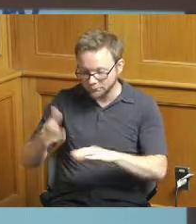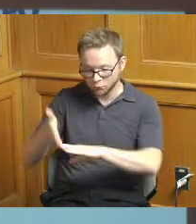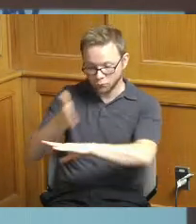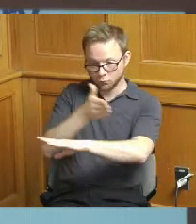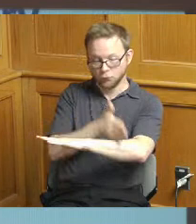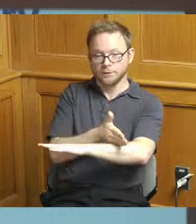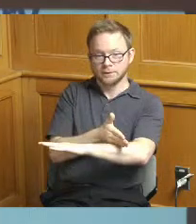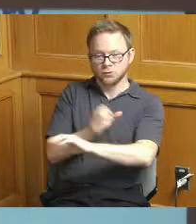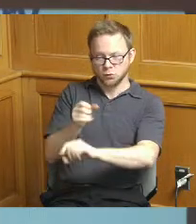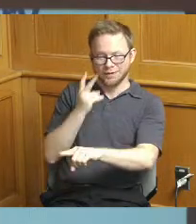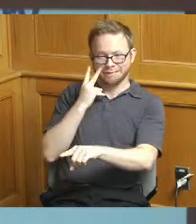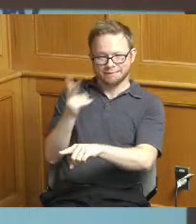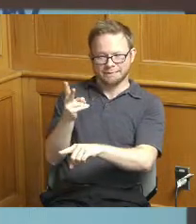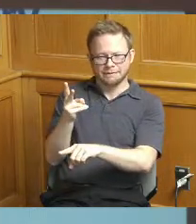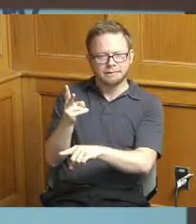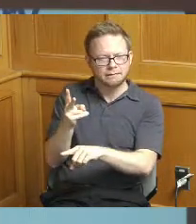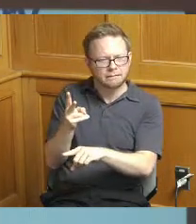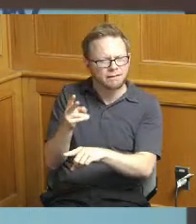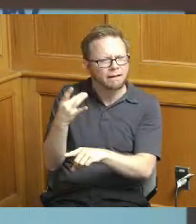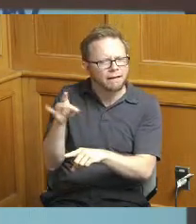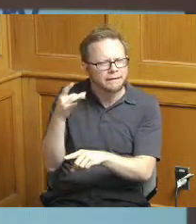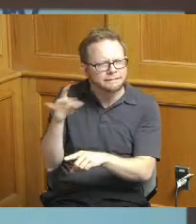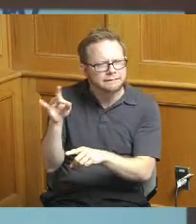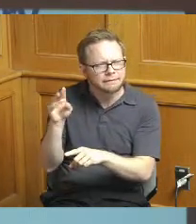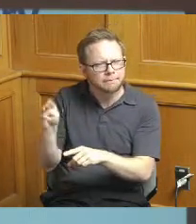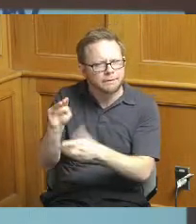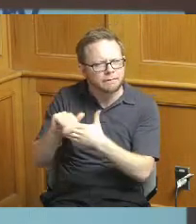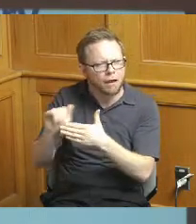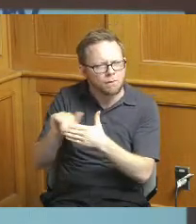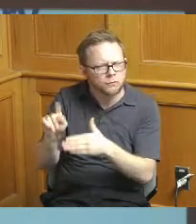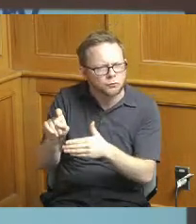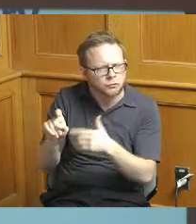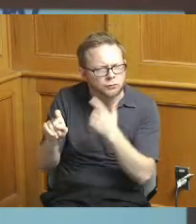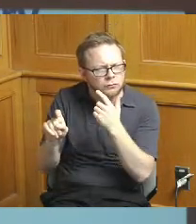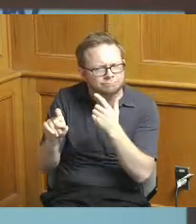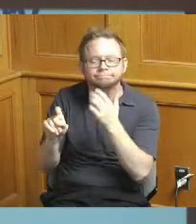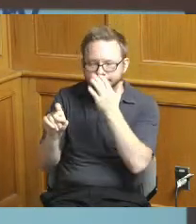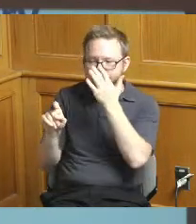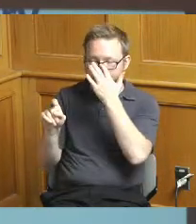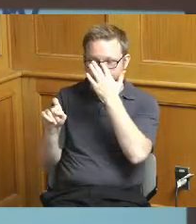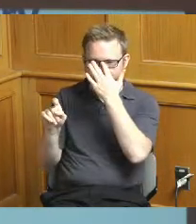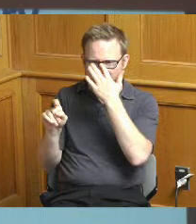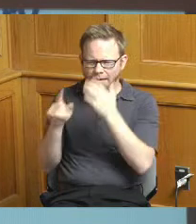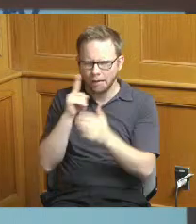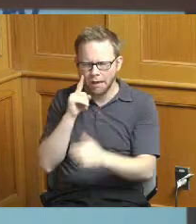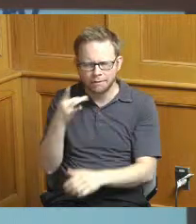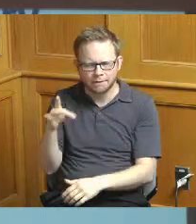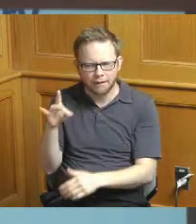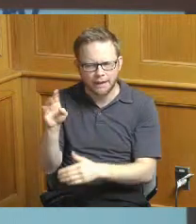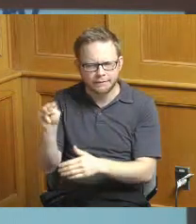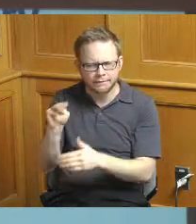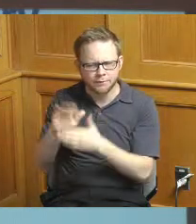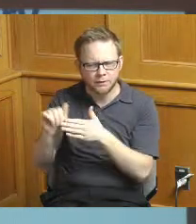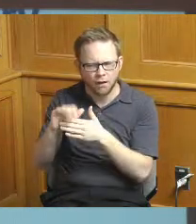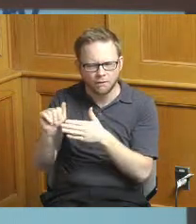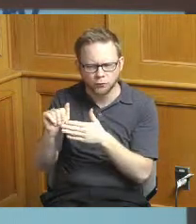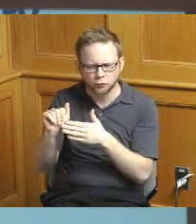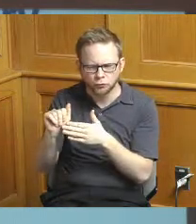I think it is about was it 18 million I think it was 18 million I don't have the exact amount but